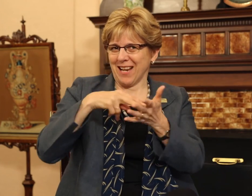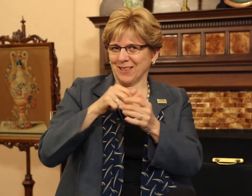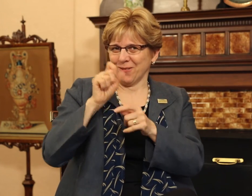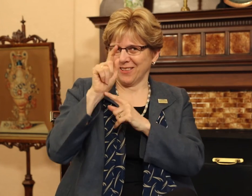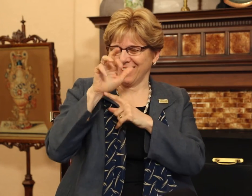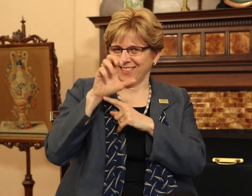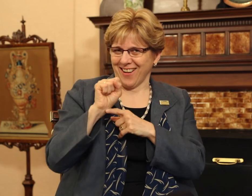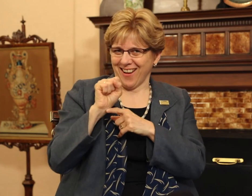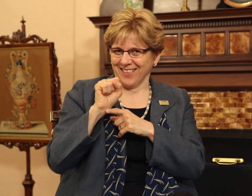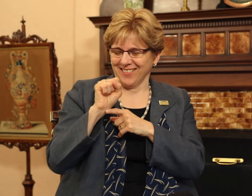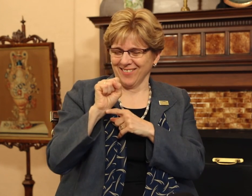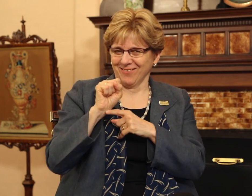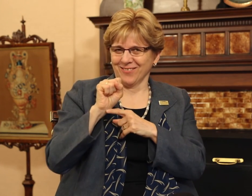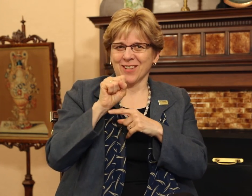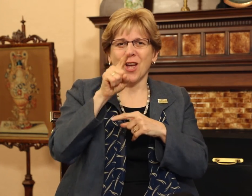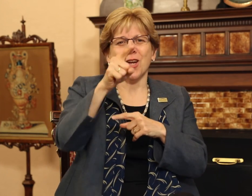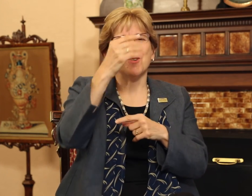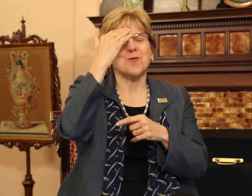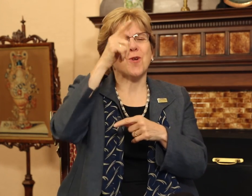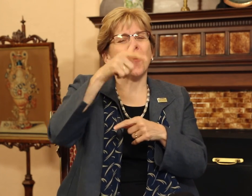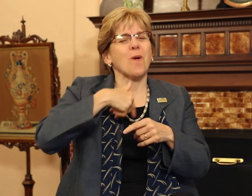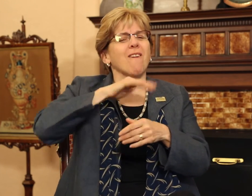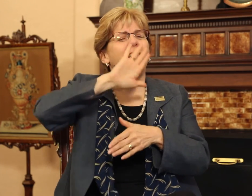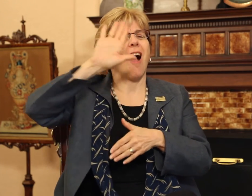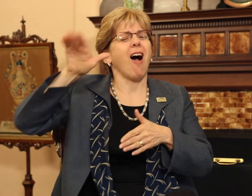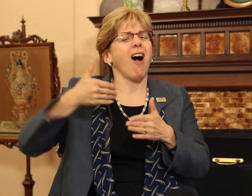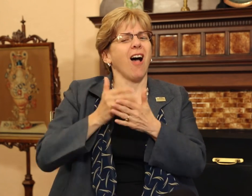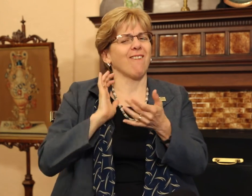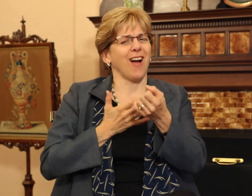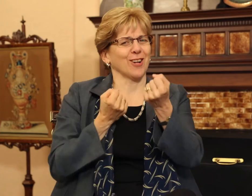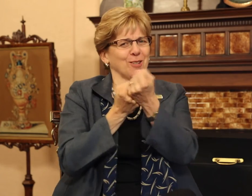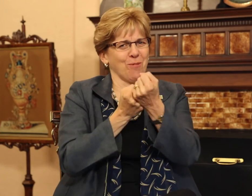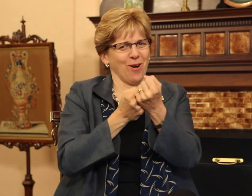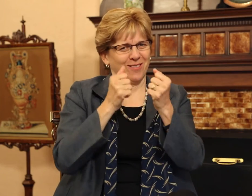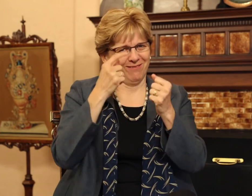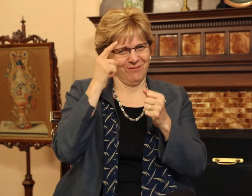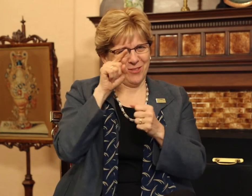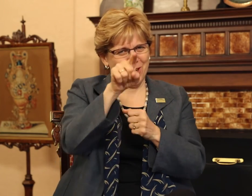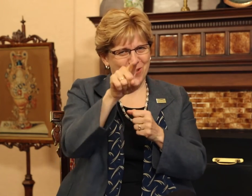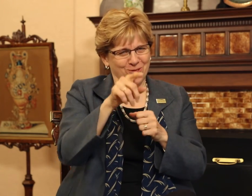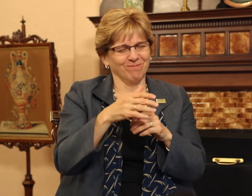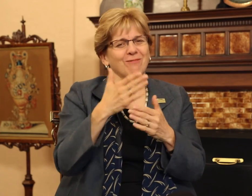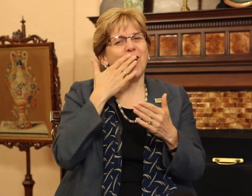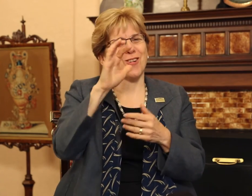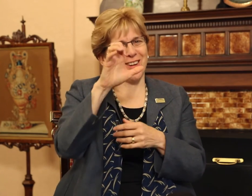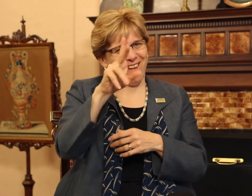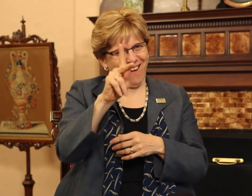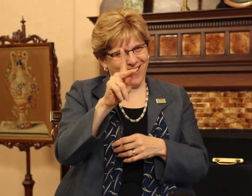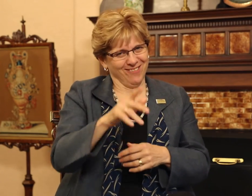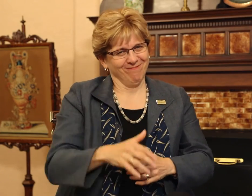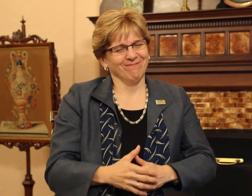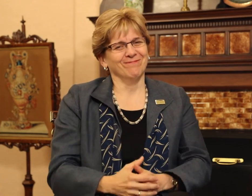from "Dancing with the Stars". You know you have all of our support. Good luck!